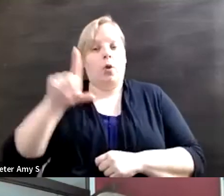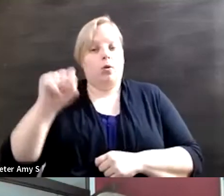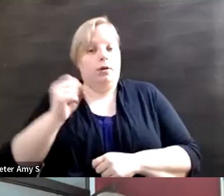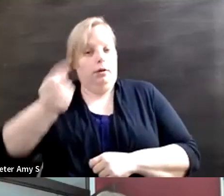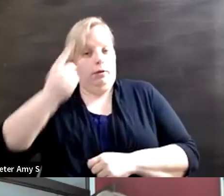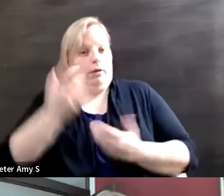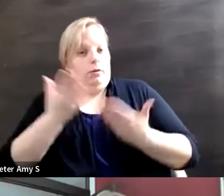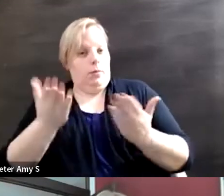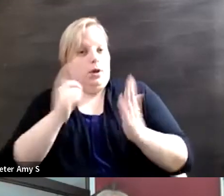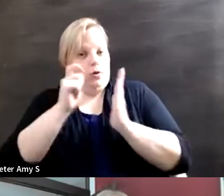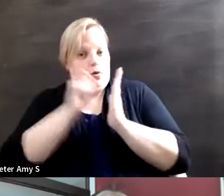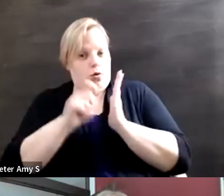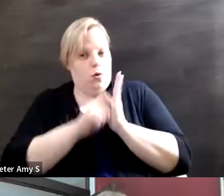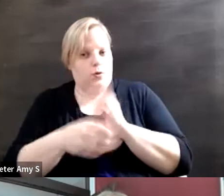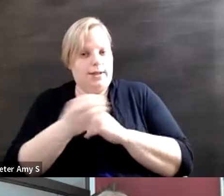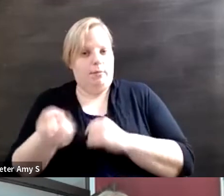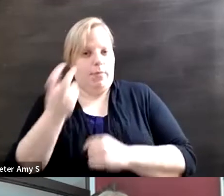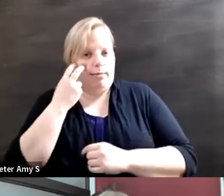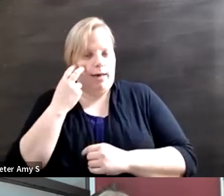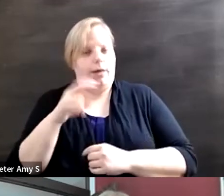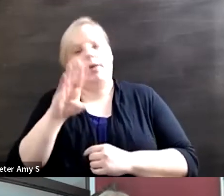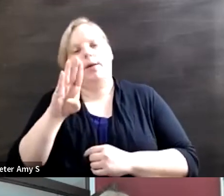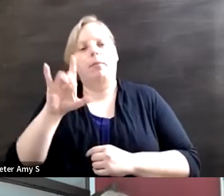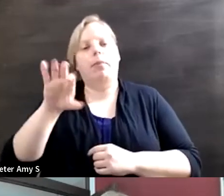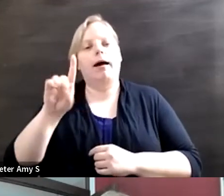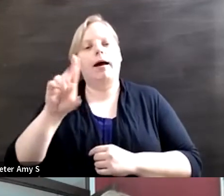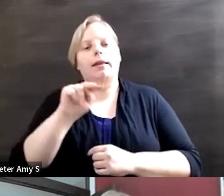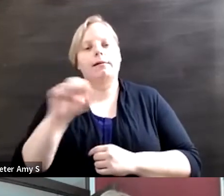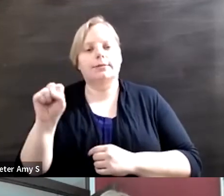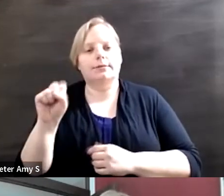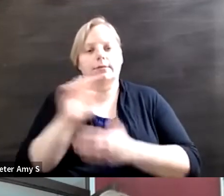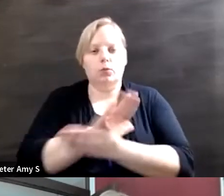you can--it's a show that you--it's a movie that you can see on Netflix. It also is a